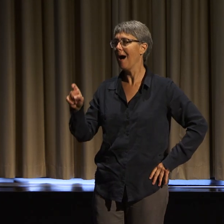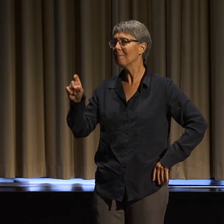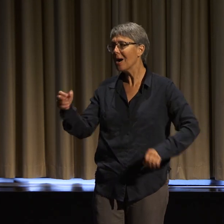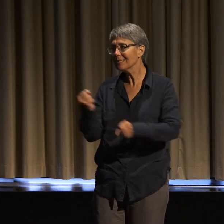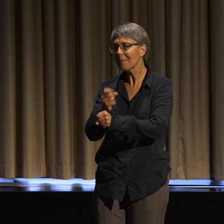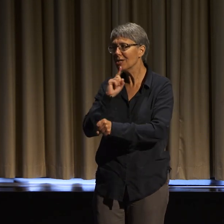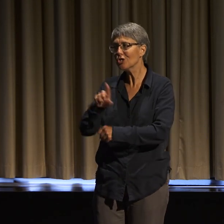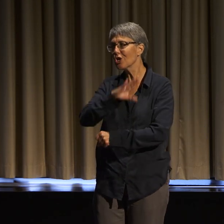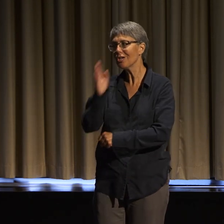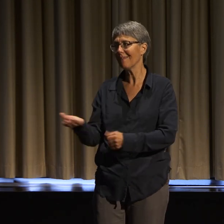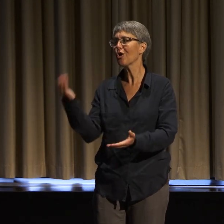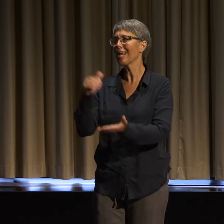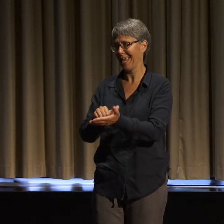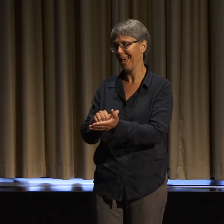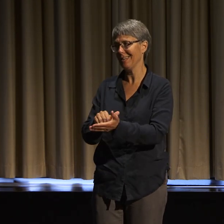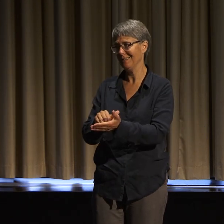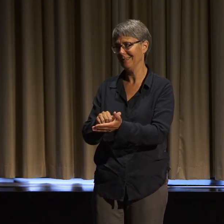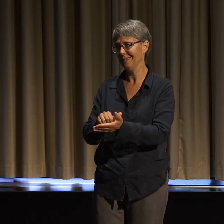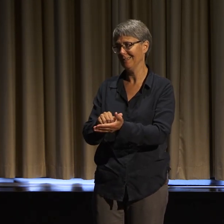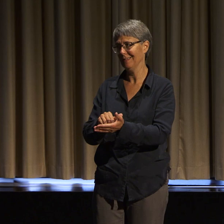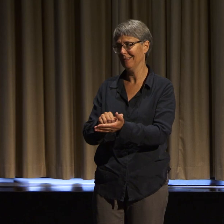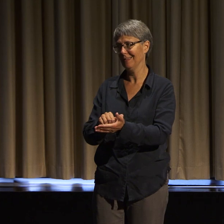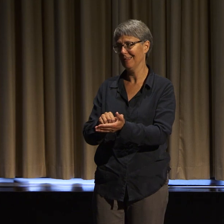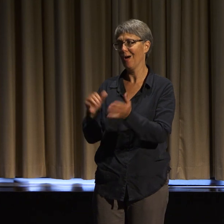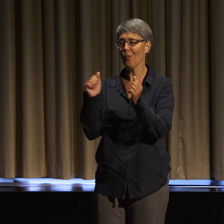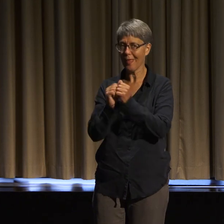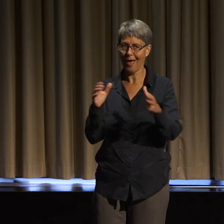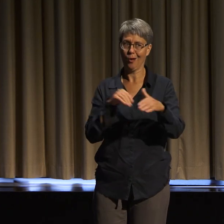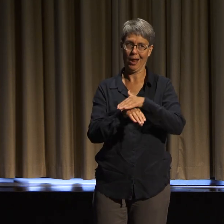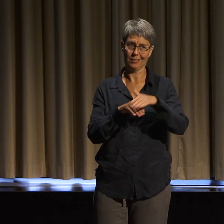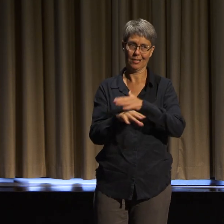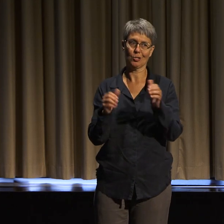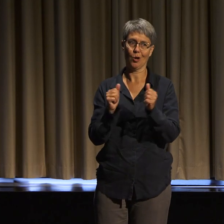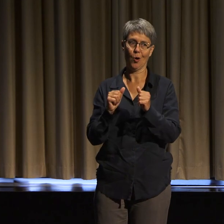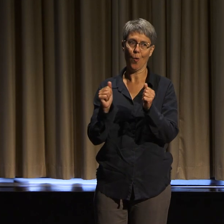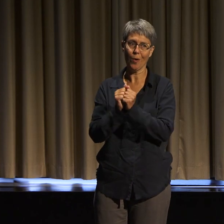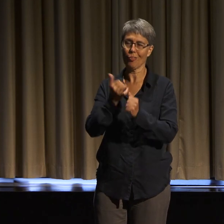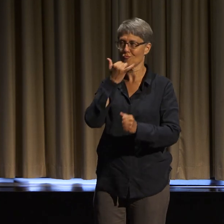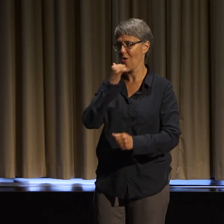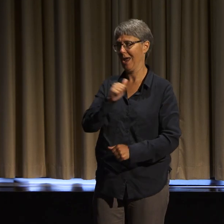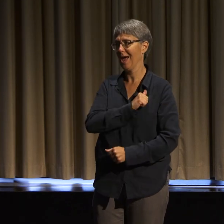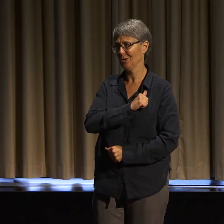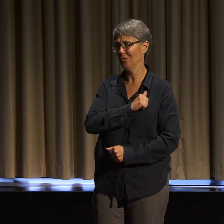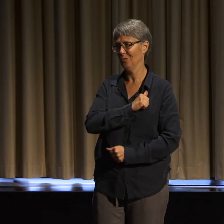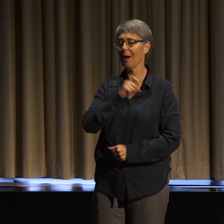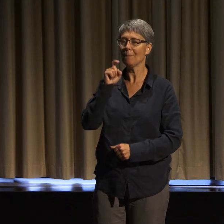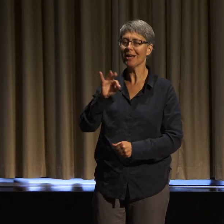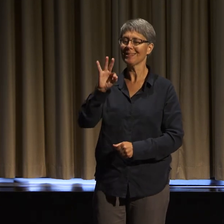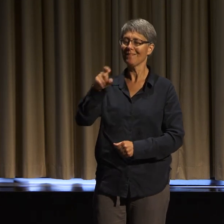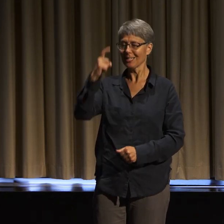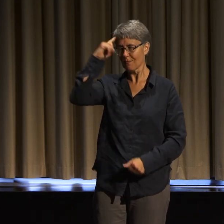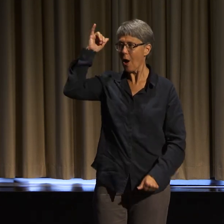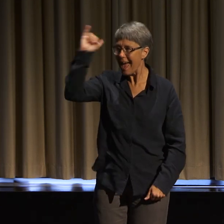allowed the harm to happen in the first place. Because as we integrate disability justice